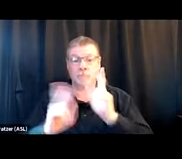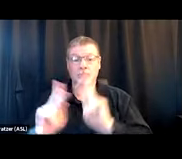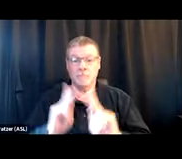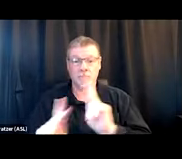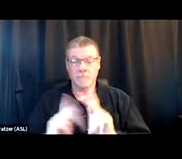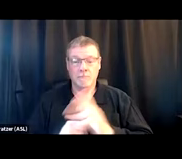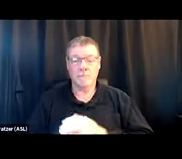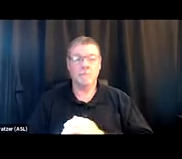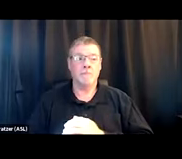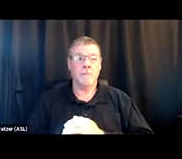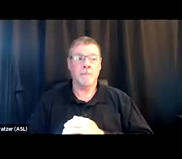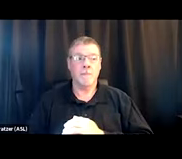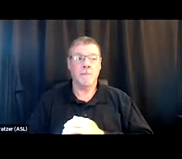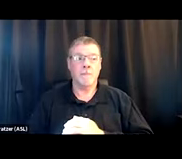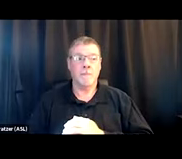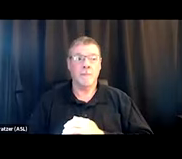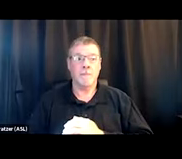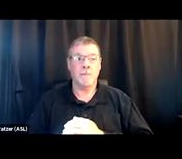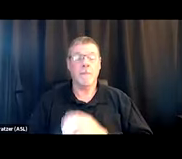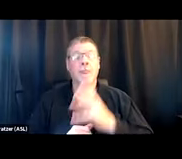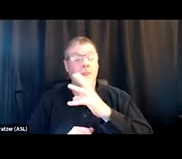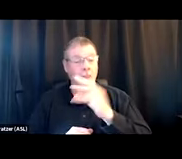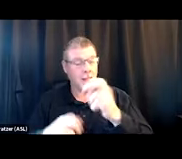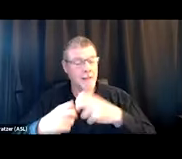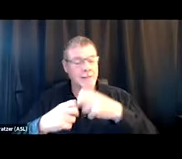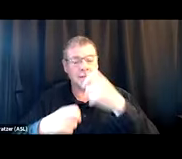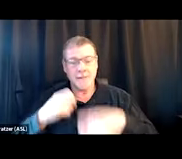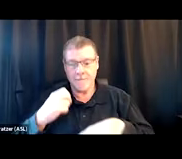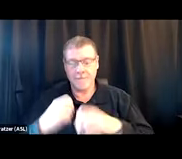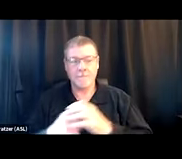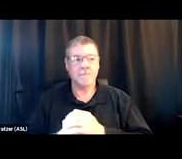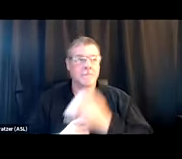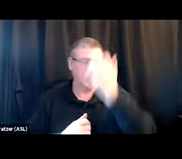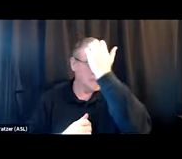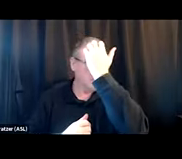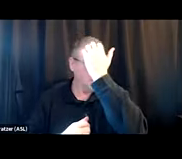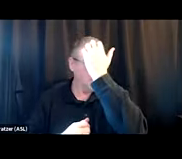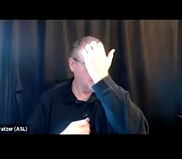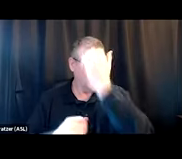And then also, I think, this can be kinda tough programmatically, but restrictions on coming and going.